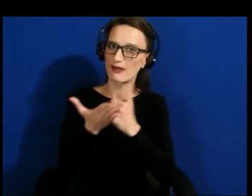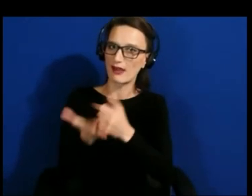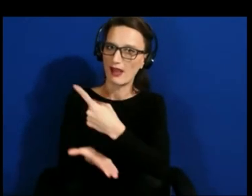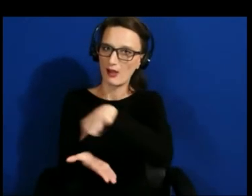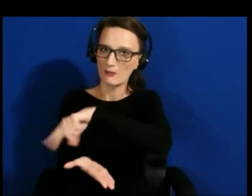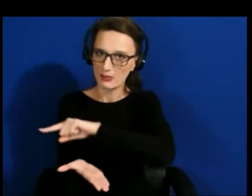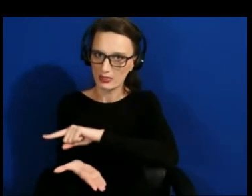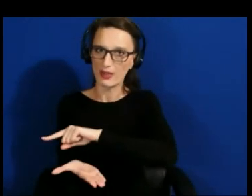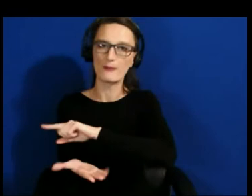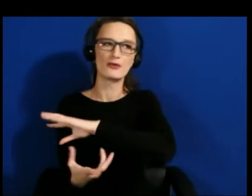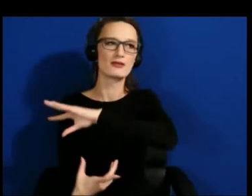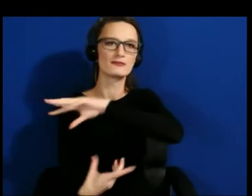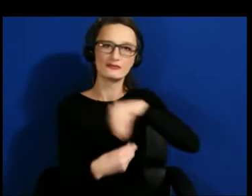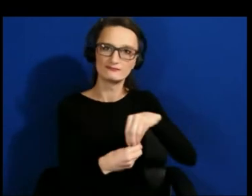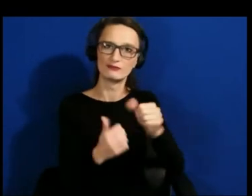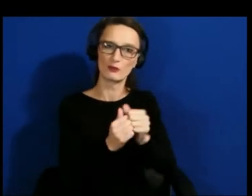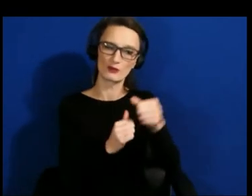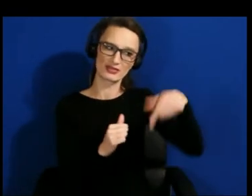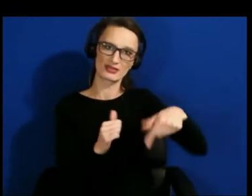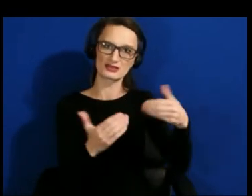new world that we now find ourselves in.